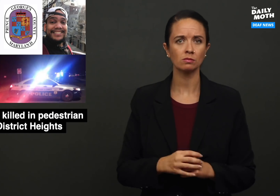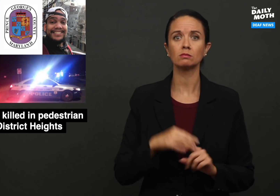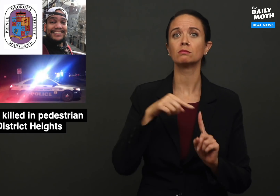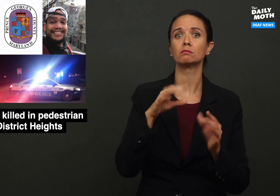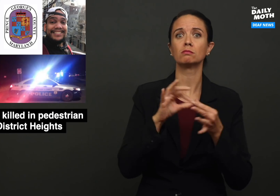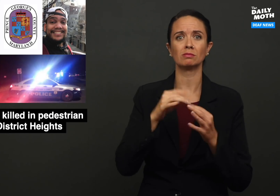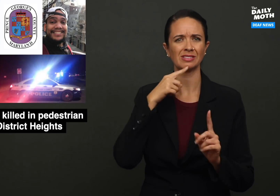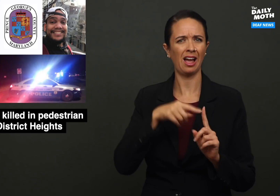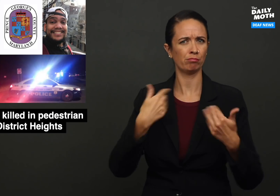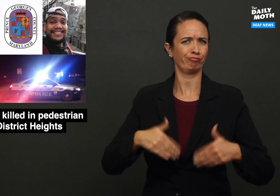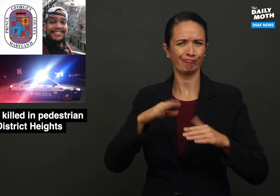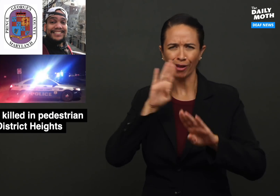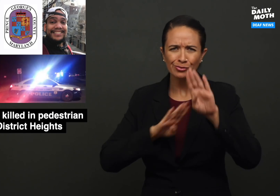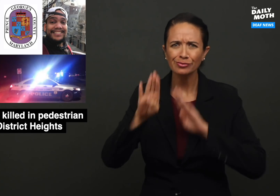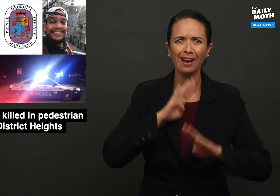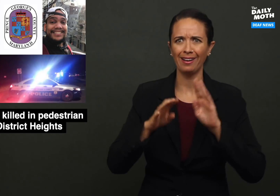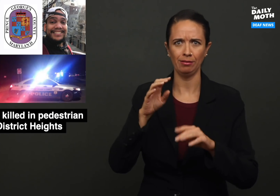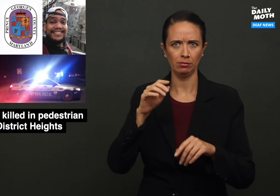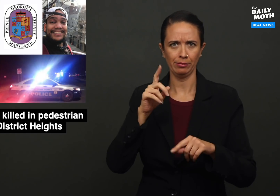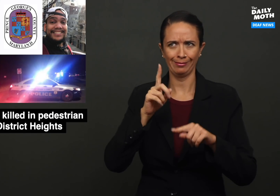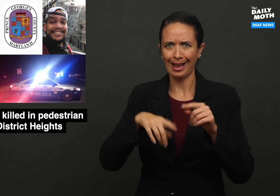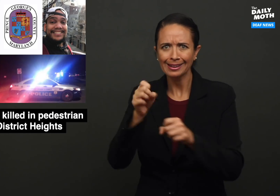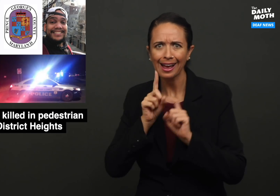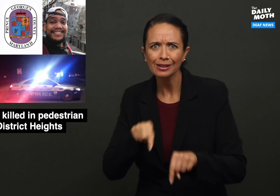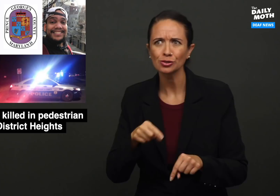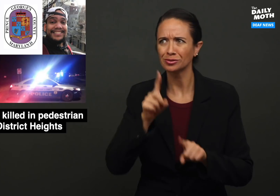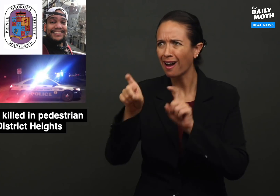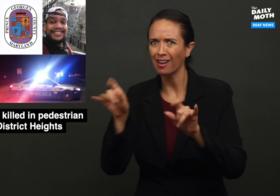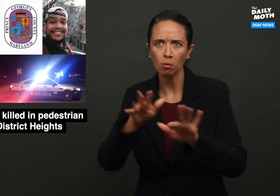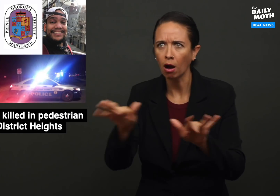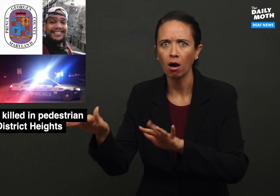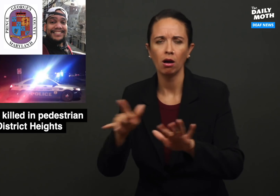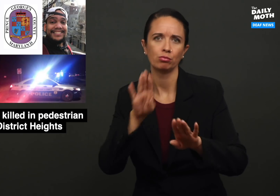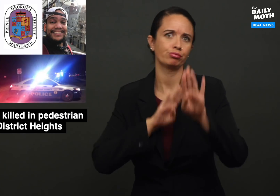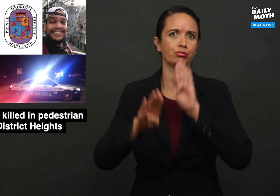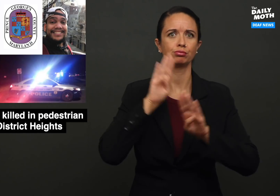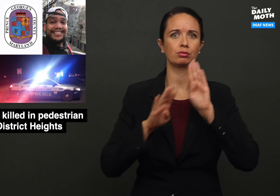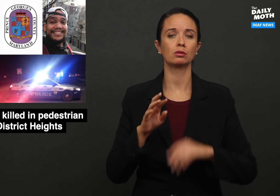She said she is frustrated at not being able to get answers.